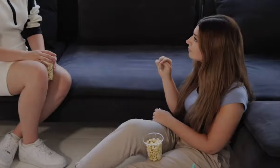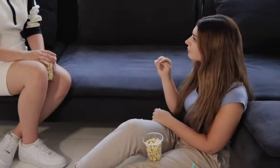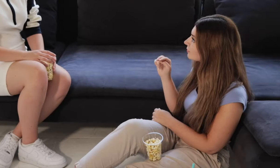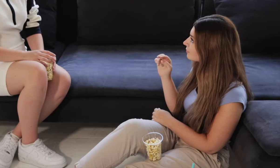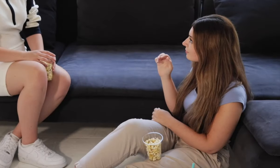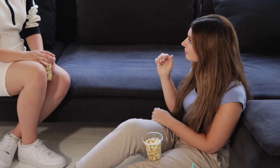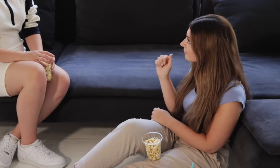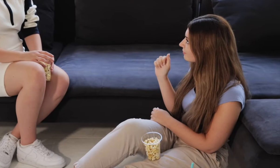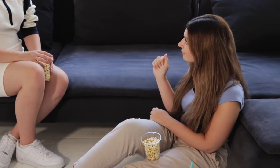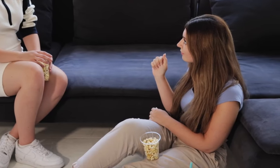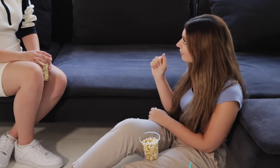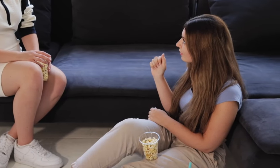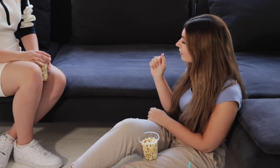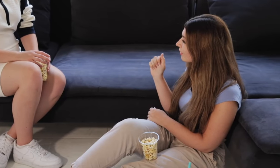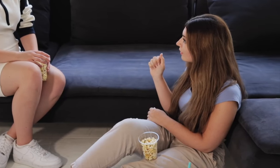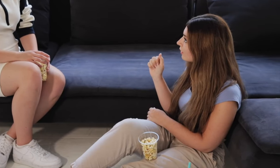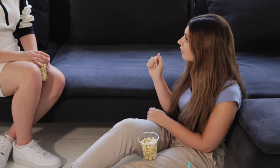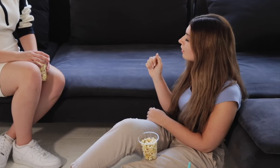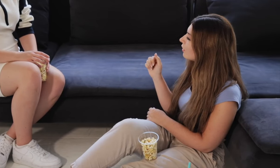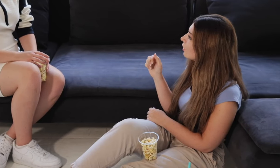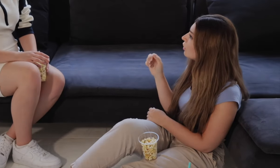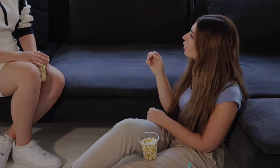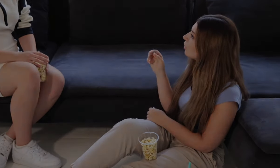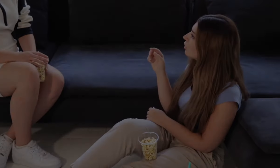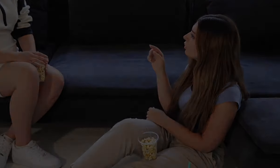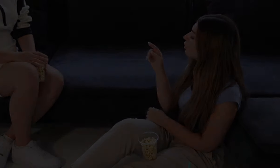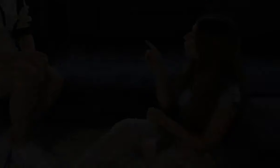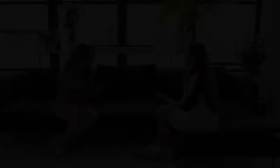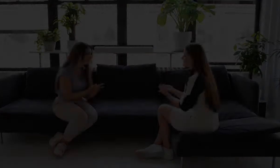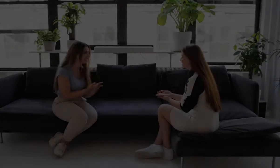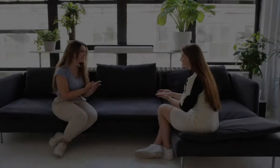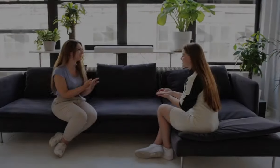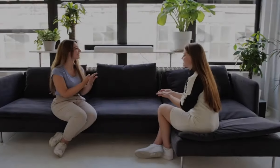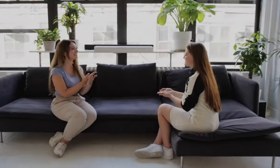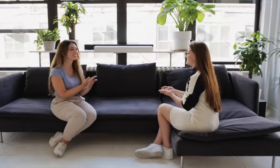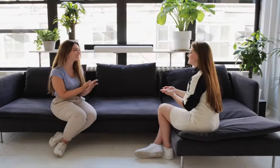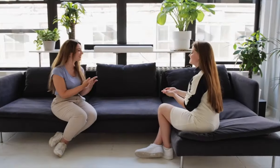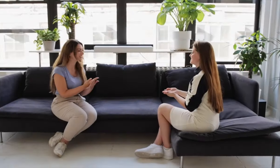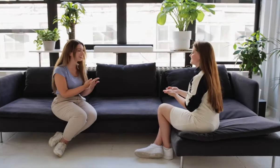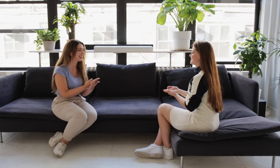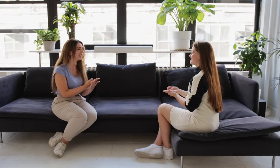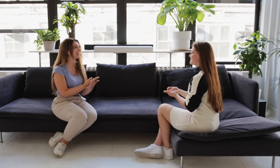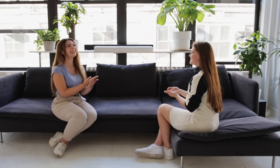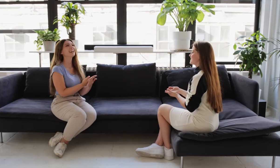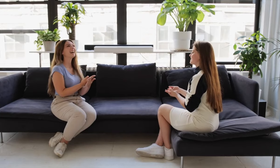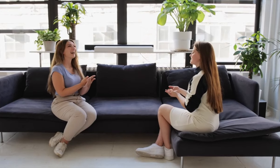Ferdinand Berthier's life serves as a testament to the indomitable spirit of advocacy, determination,